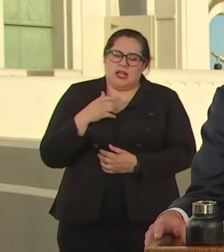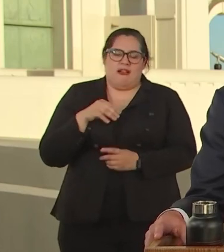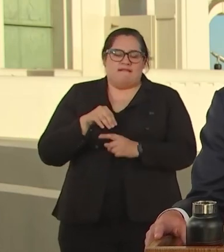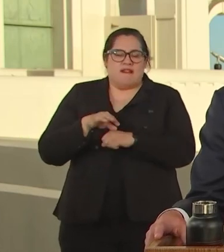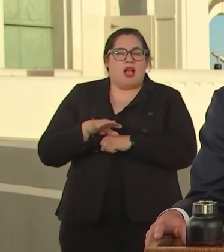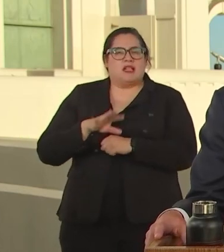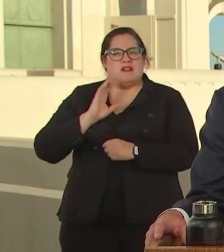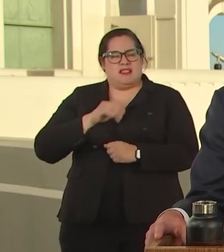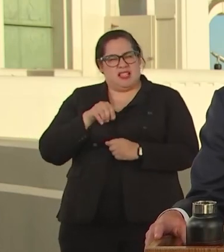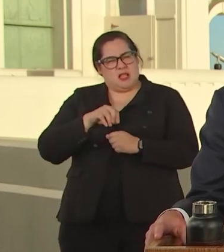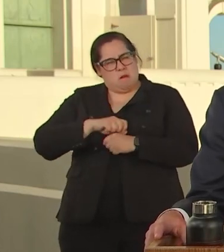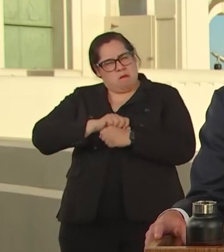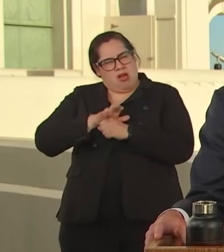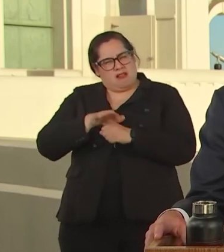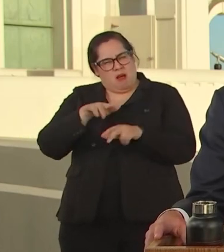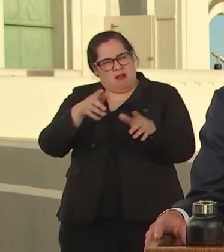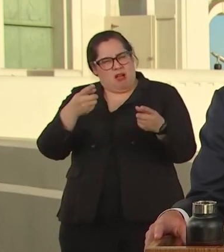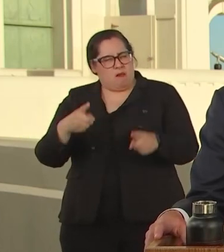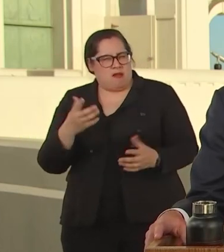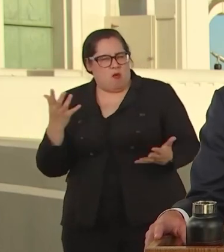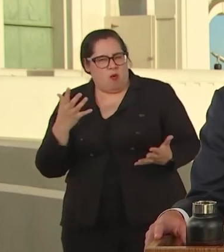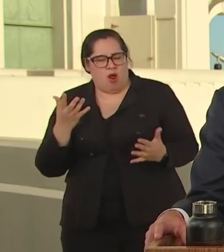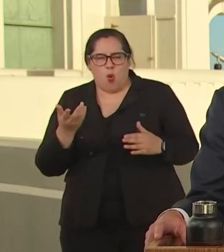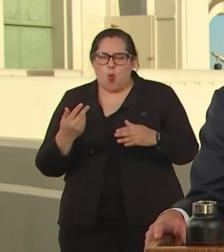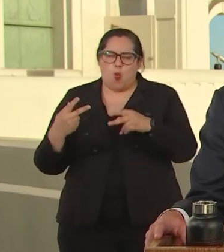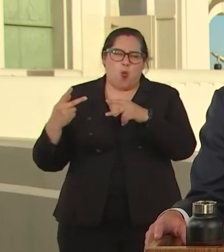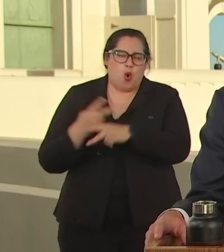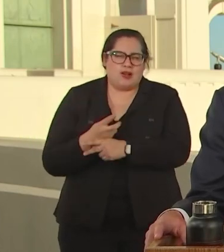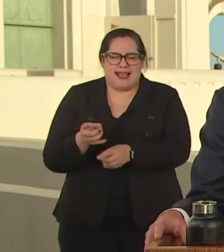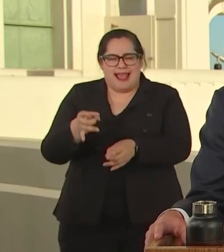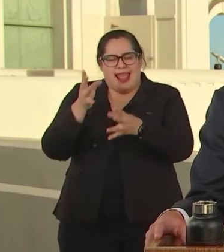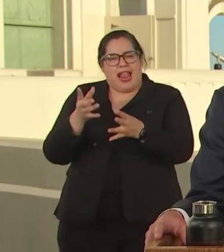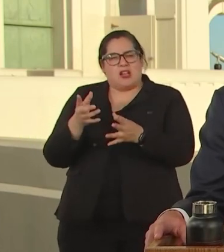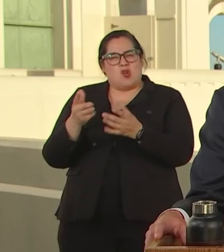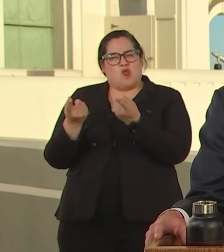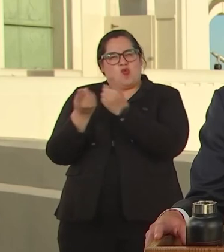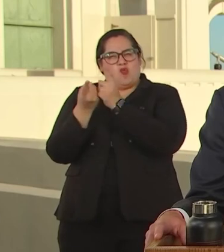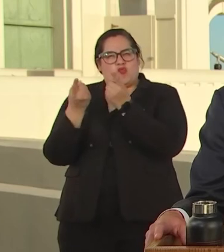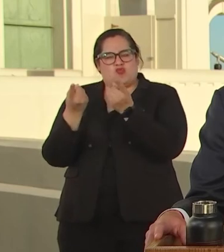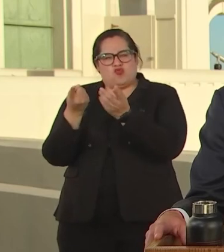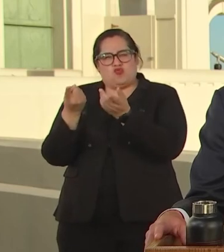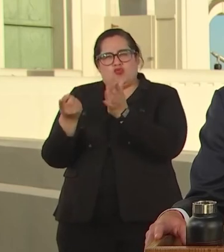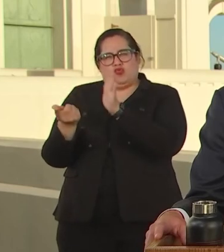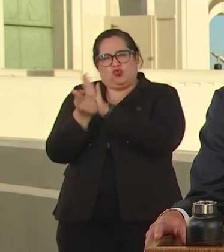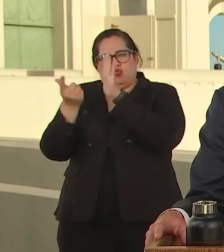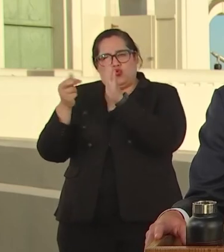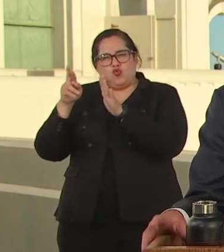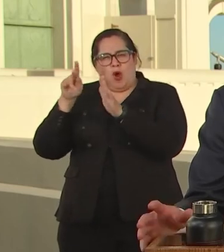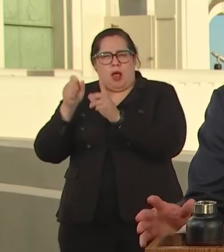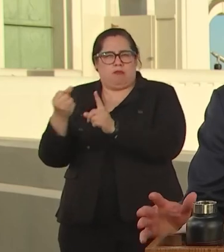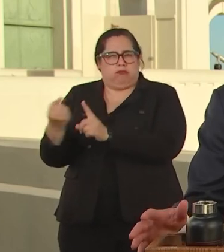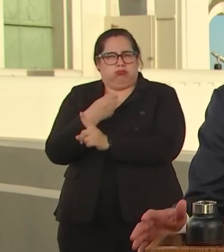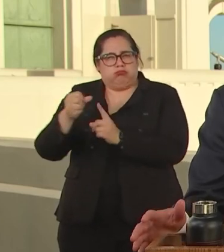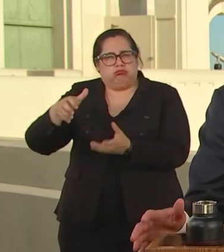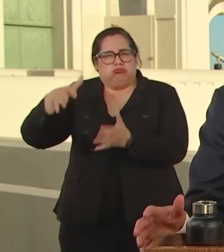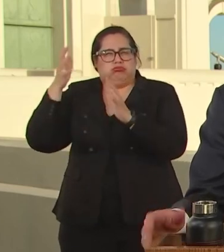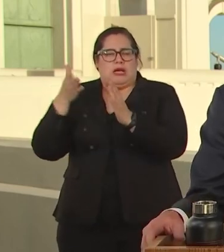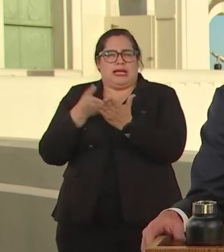THE RISE OF HATE CRIMES OF ASIAN, OR PACIFIC ISLANDER ORIGIN. WE'VE BEEN HERE BEFORE AND